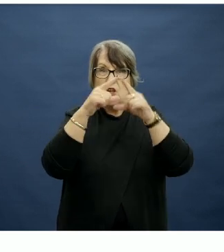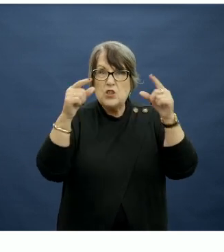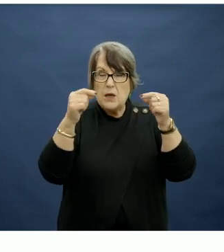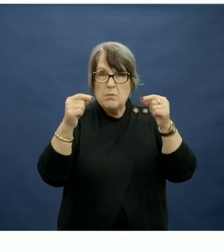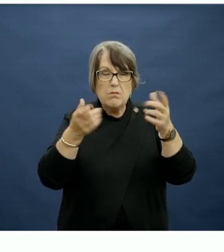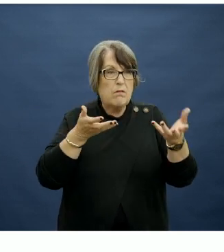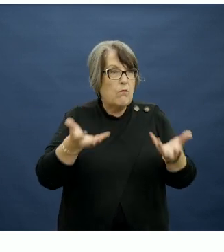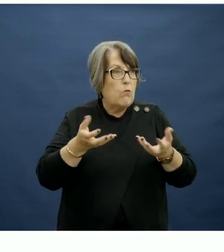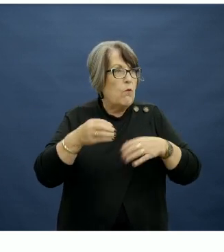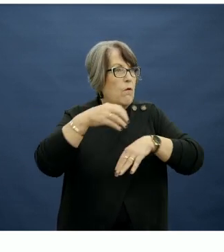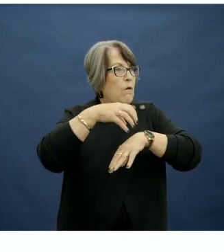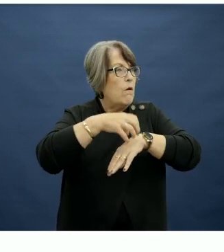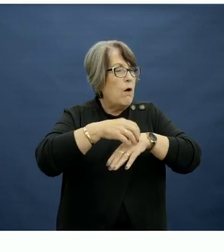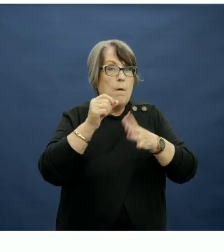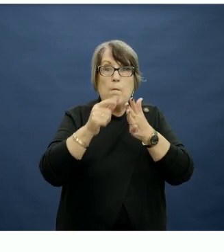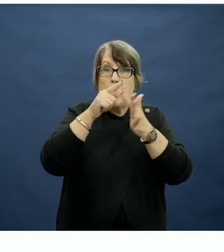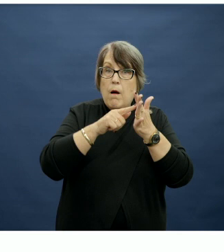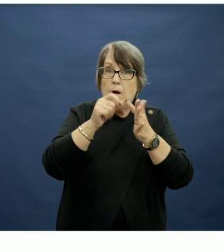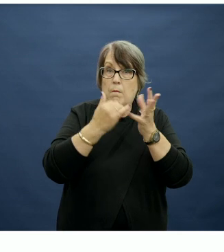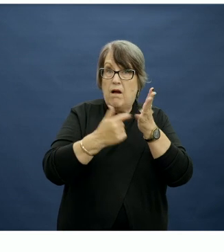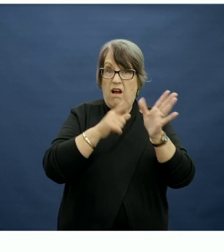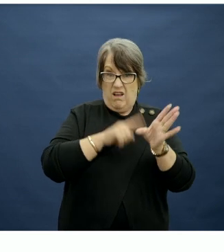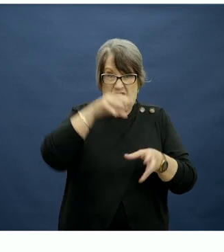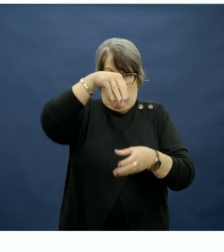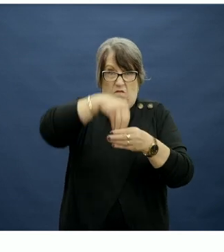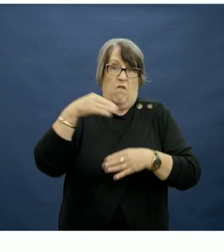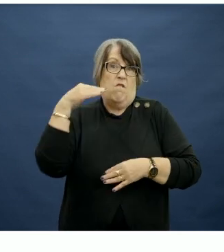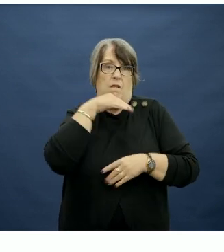like pies and pasties were also common.